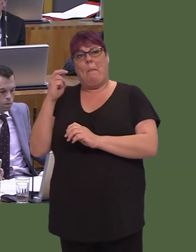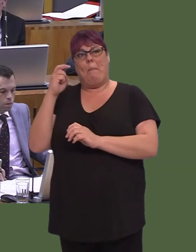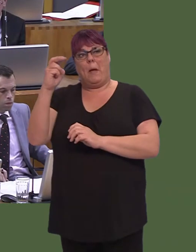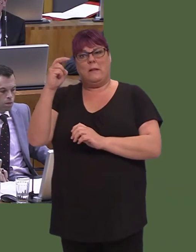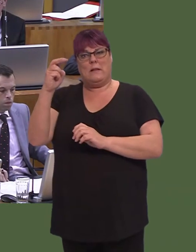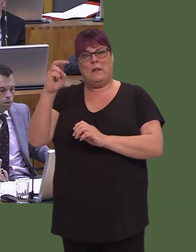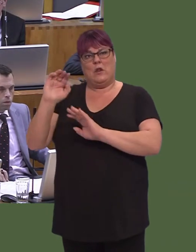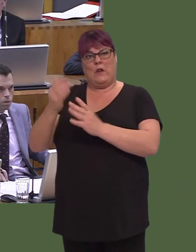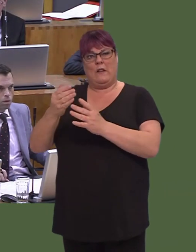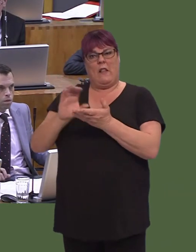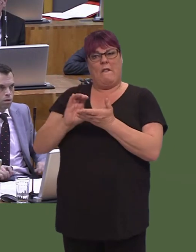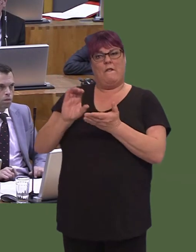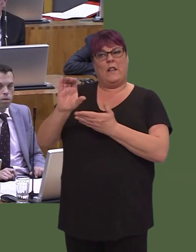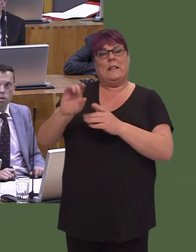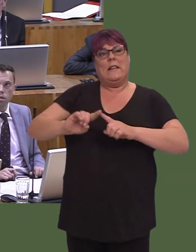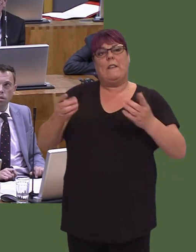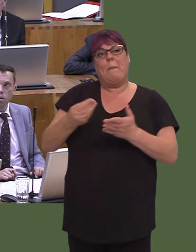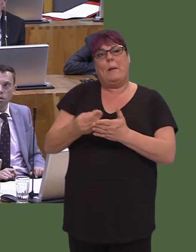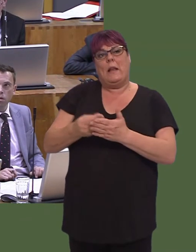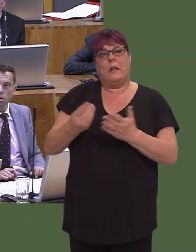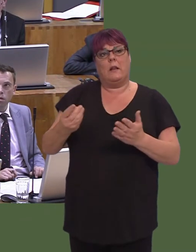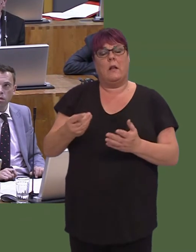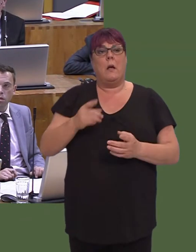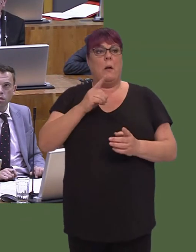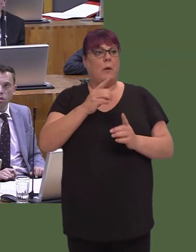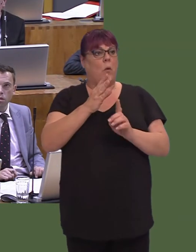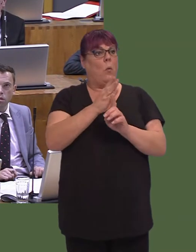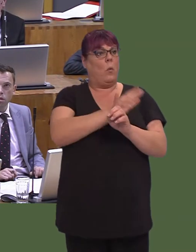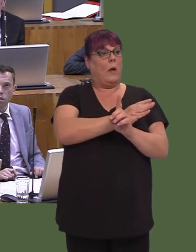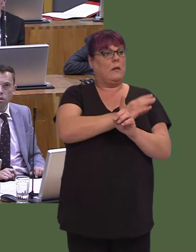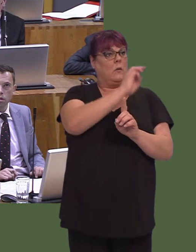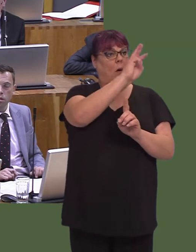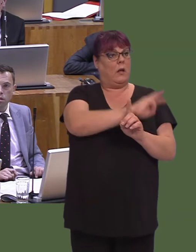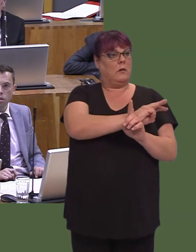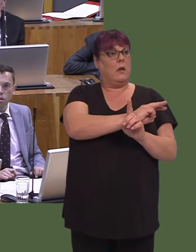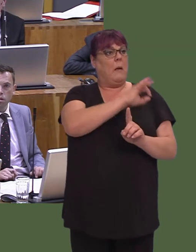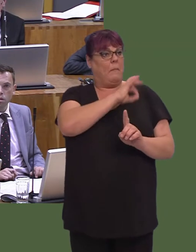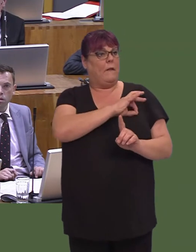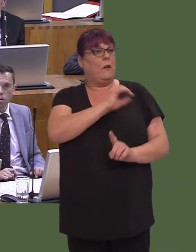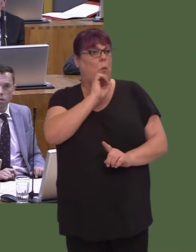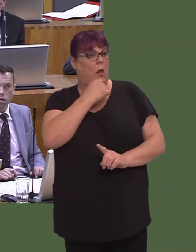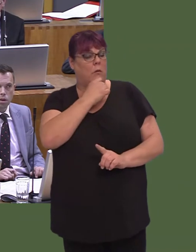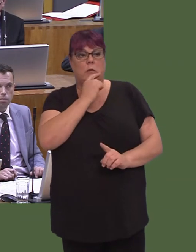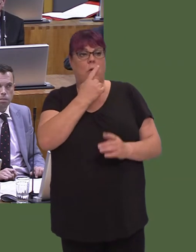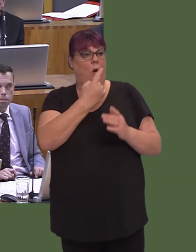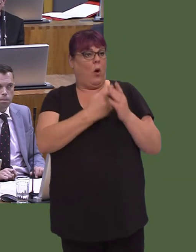But it's not right to say that south-west Wales will not benefit, because the metro is not just about trains, it's not just about light rail, it's also about bus services.